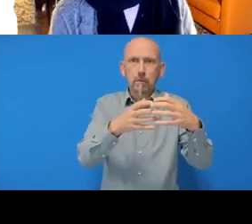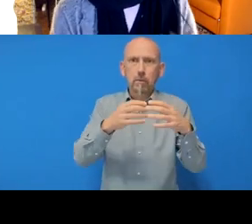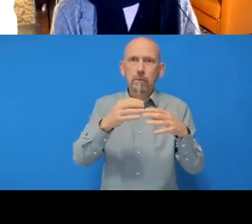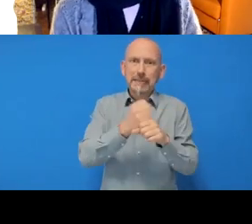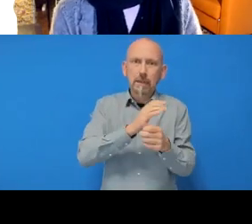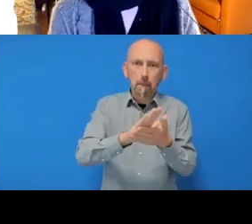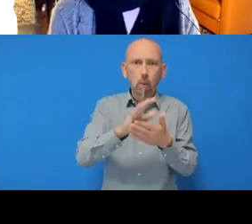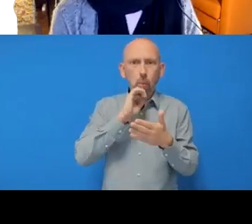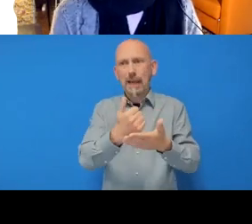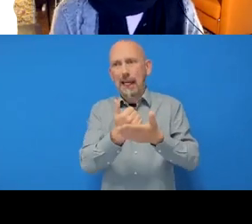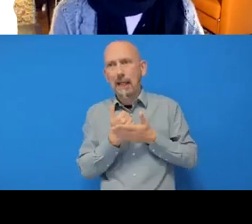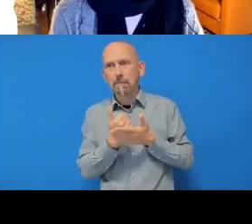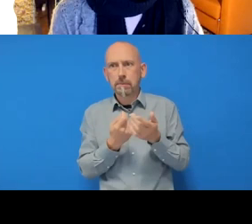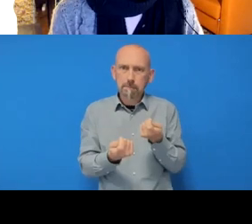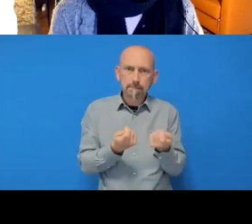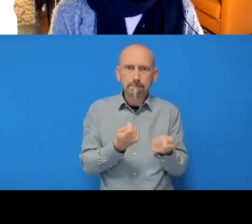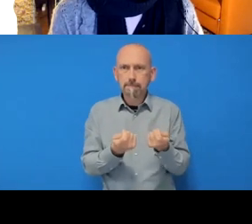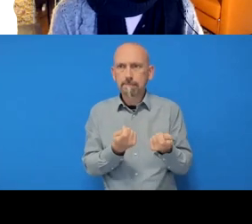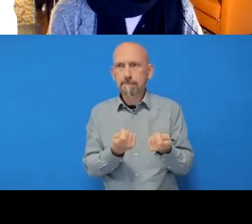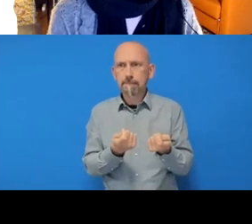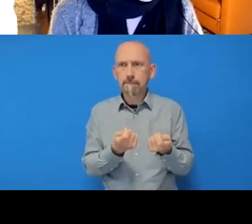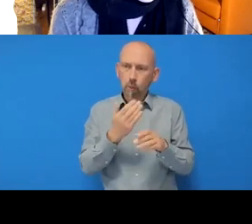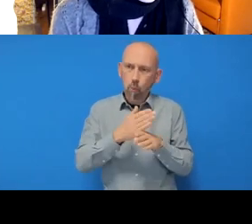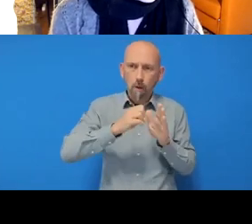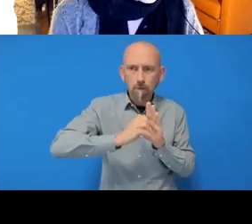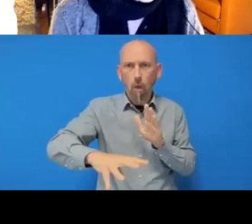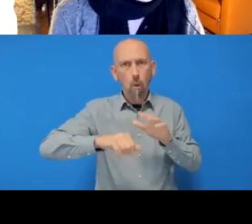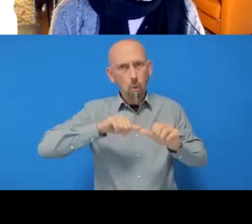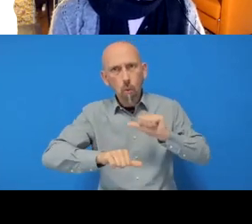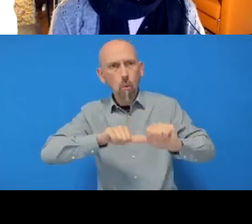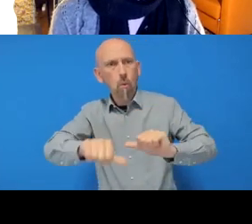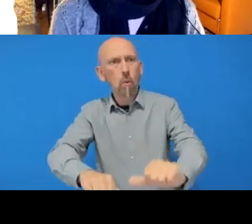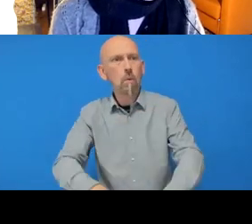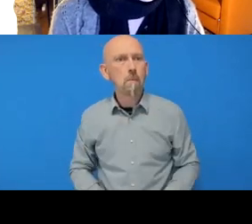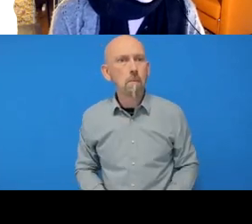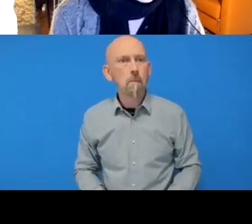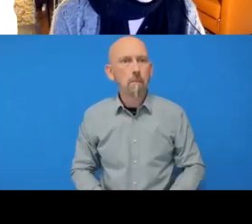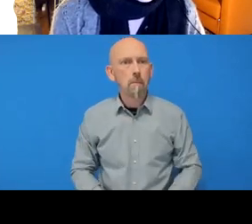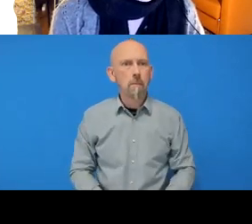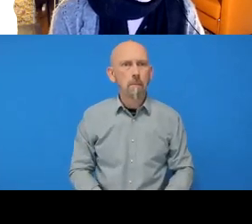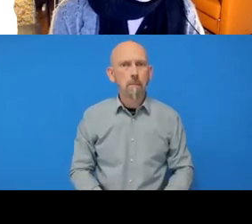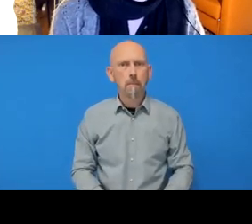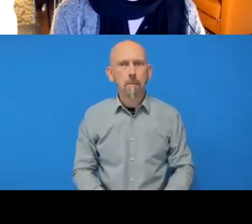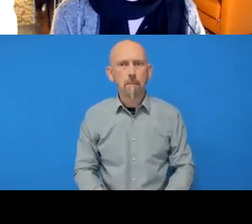project-oriented workflow from the start. Okay, so now I’m going to move to RStudio